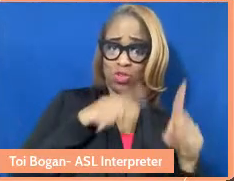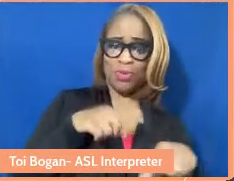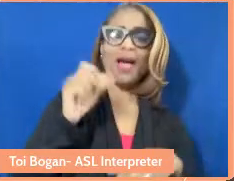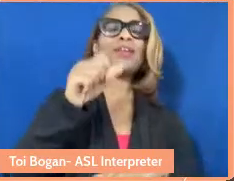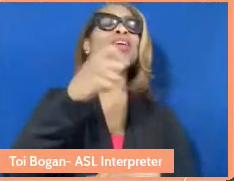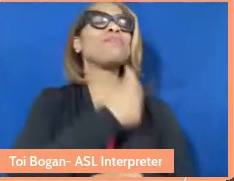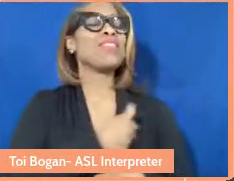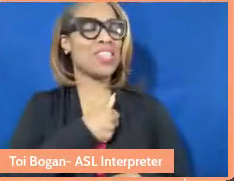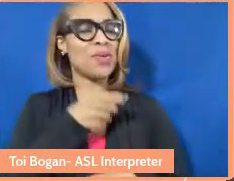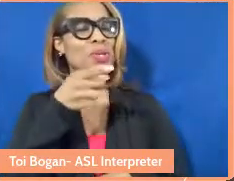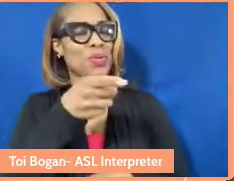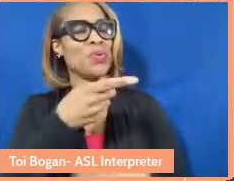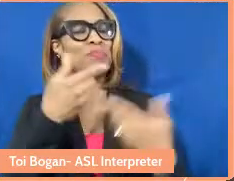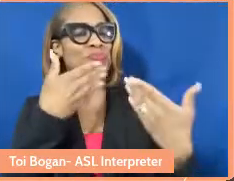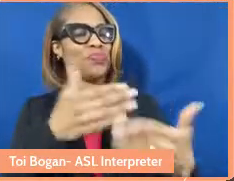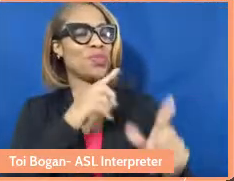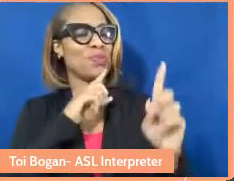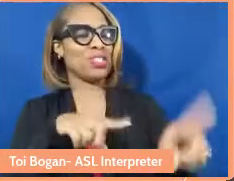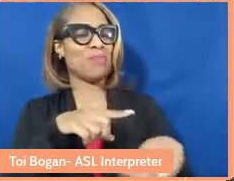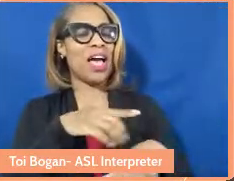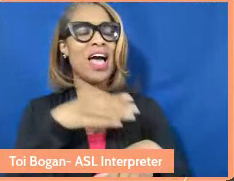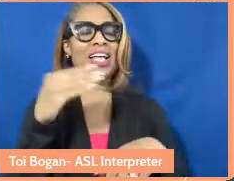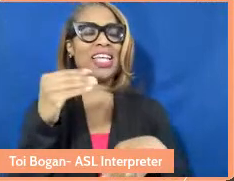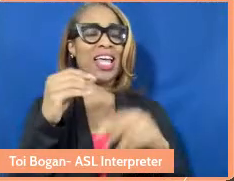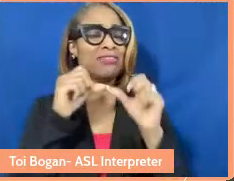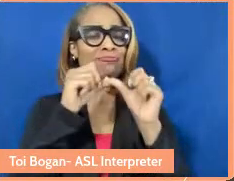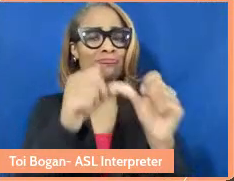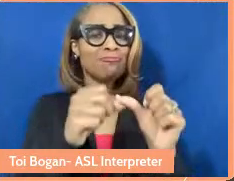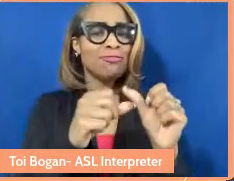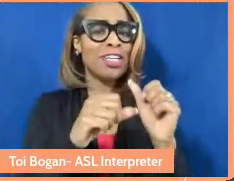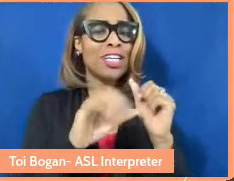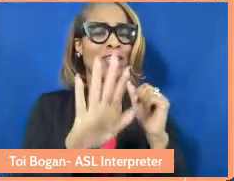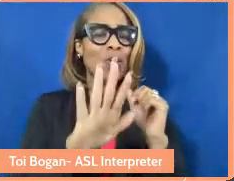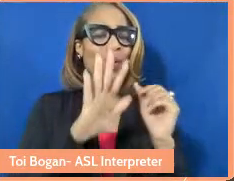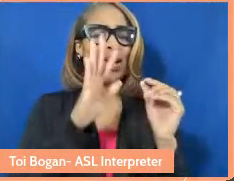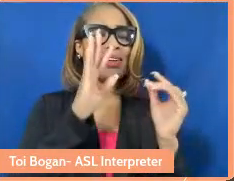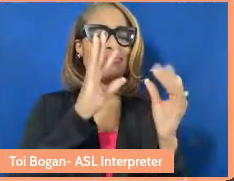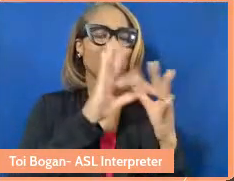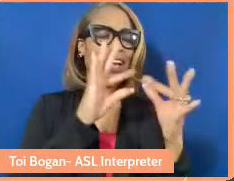I was asking you to kind of continue on with that, but this as a provocation for that.